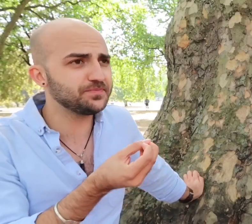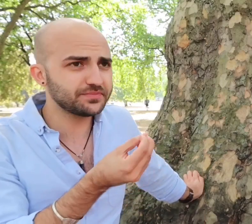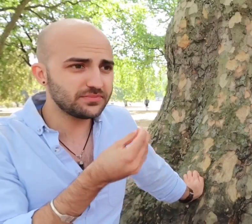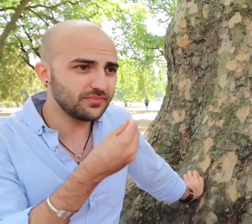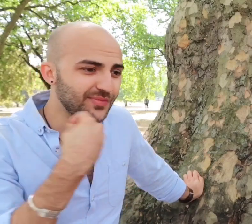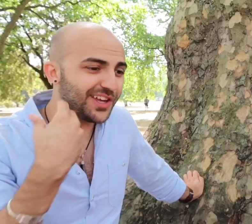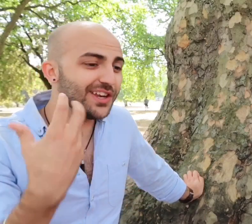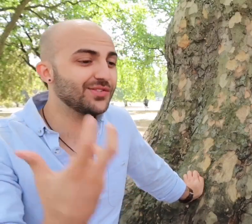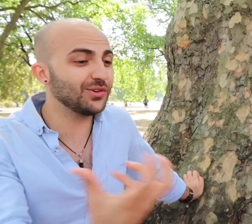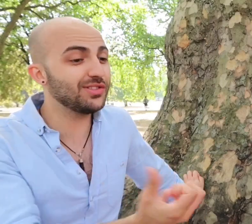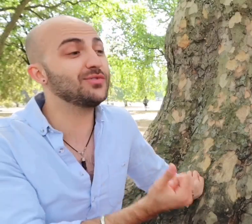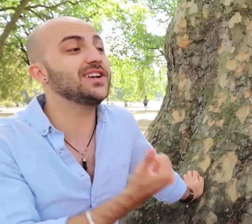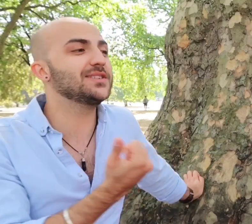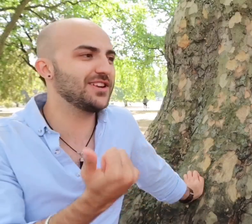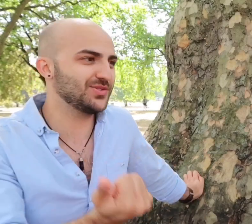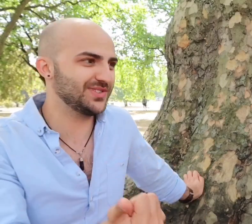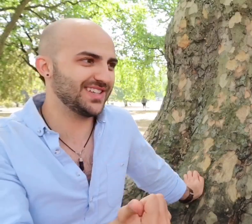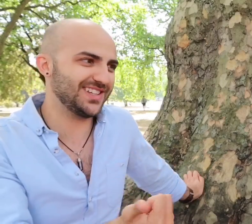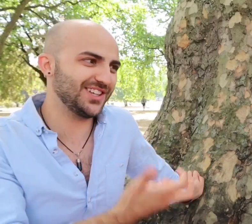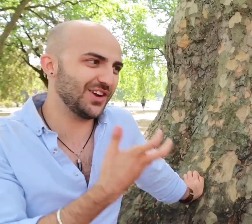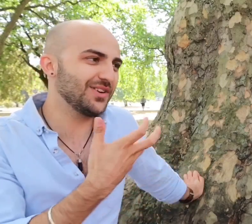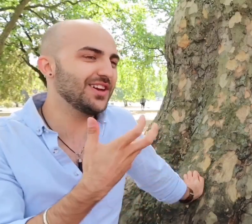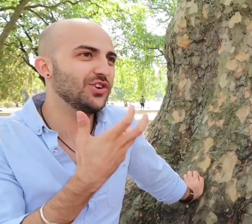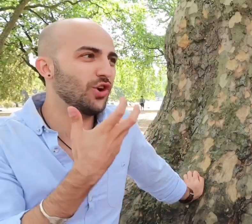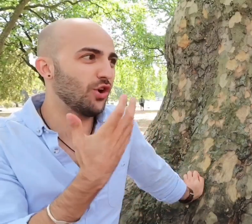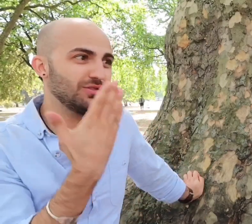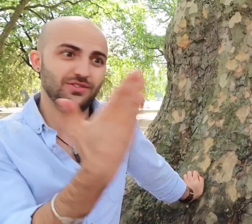In a three-dimensional setting..